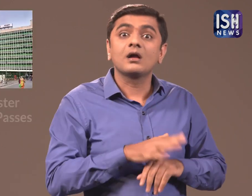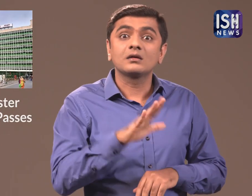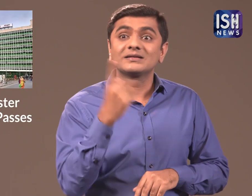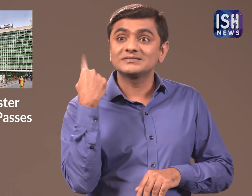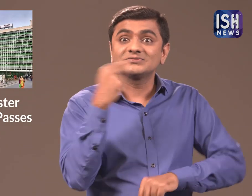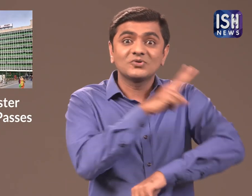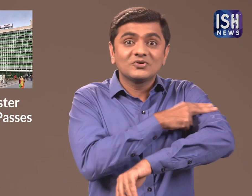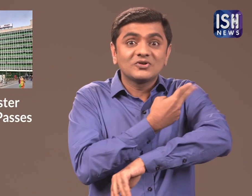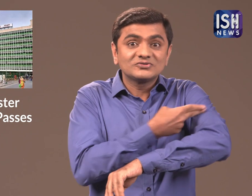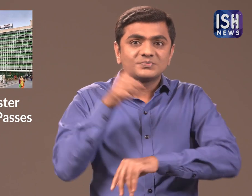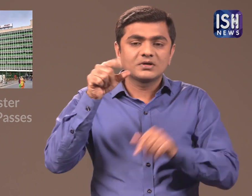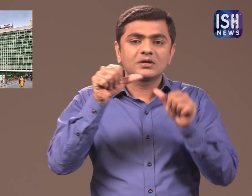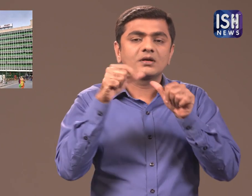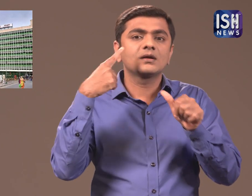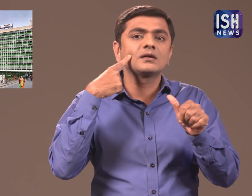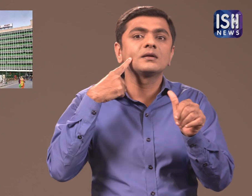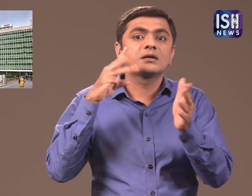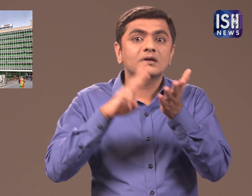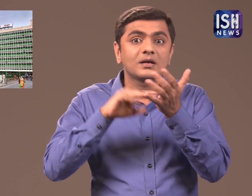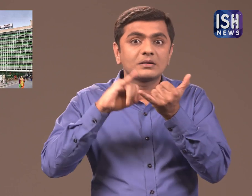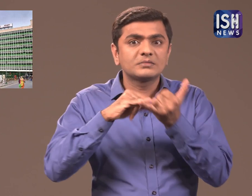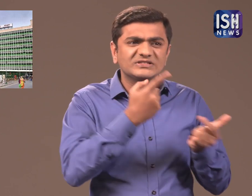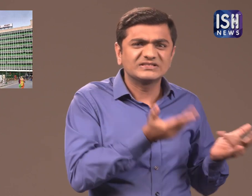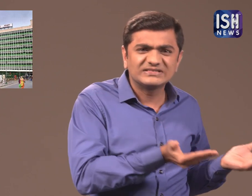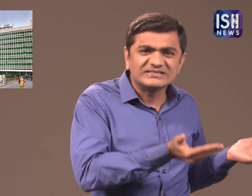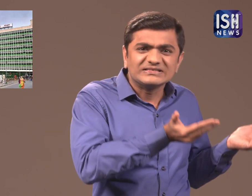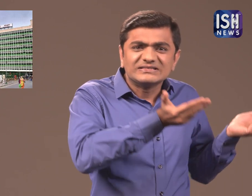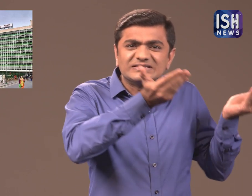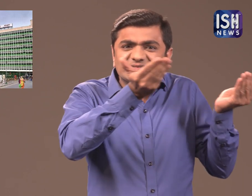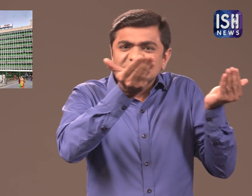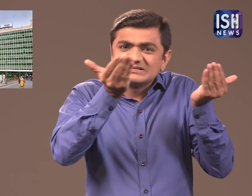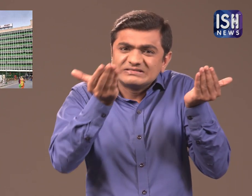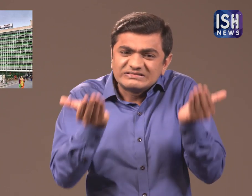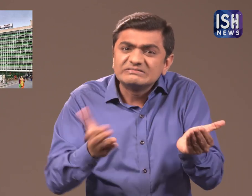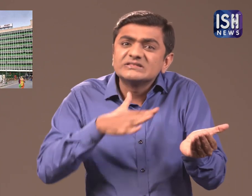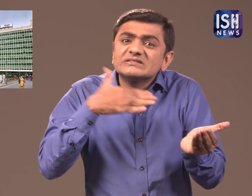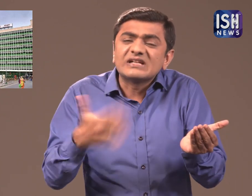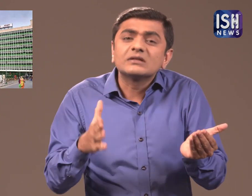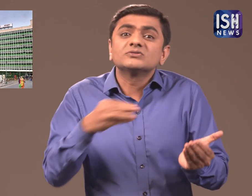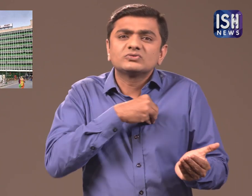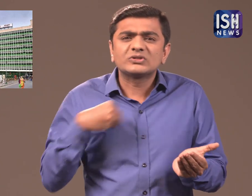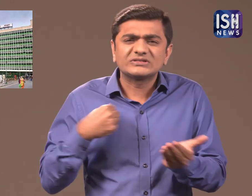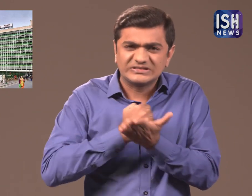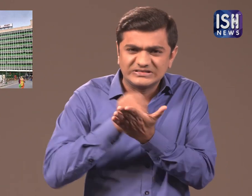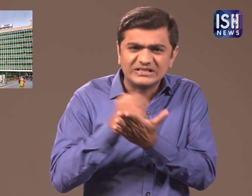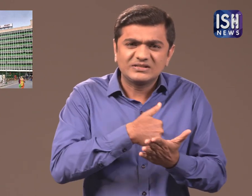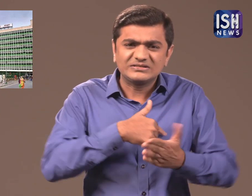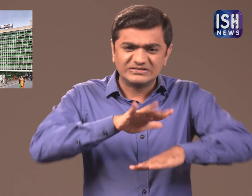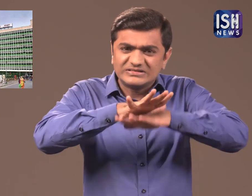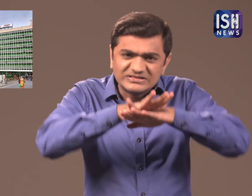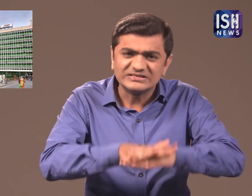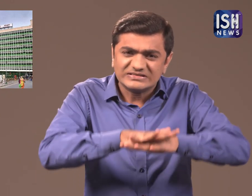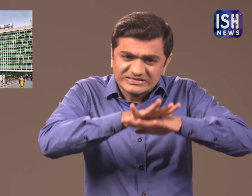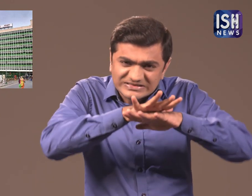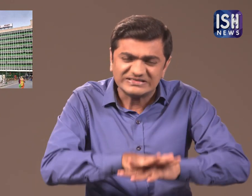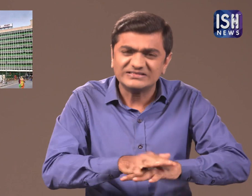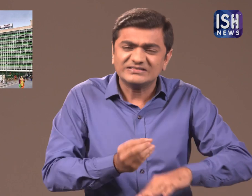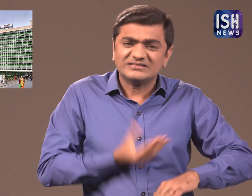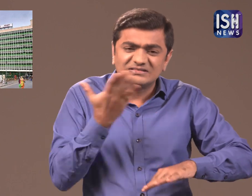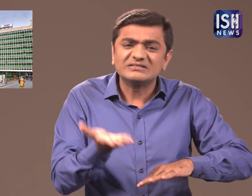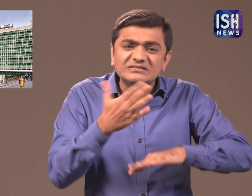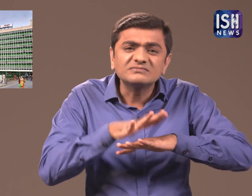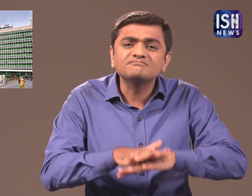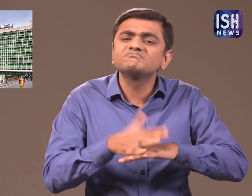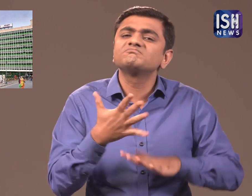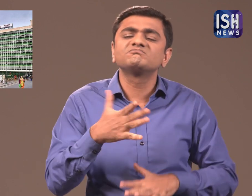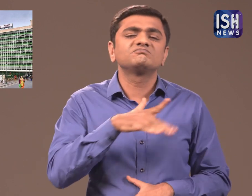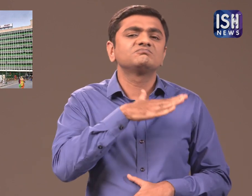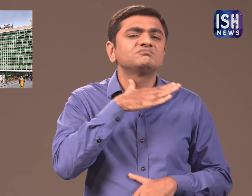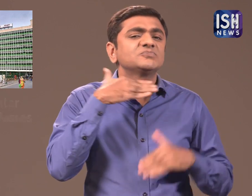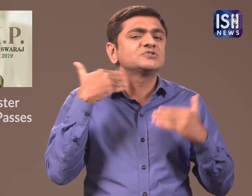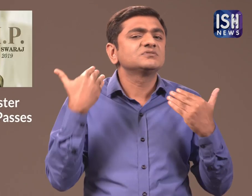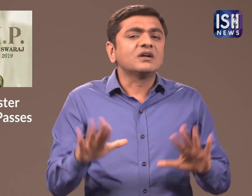She was taken to AIIMS hospital, where doctors tried to revive her but could not. As she had died.